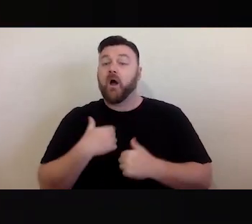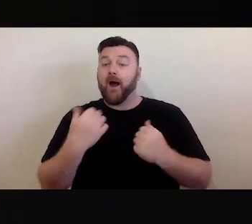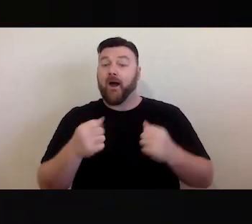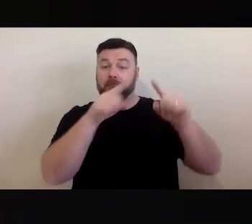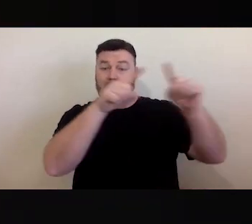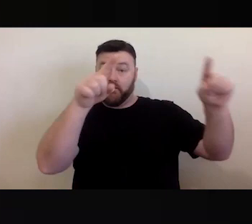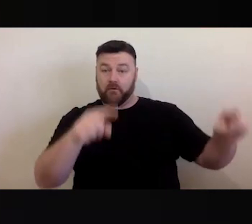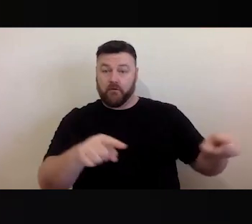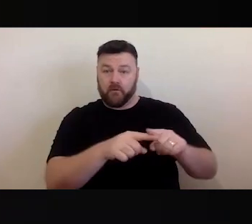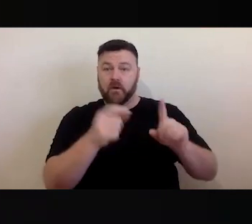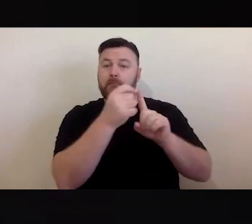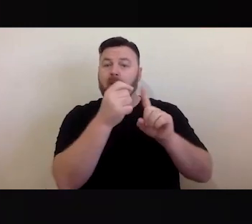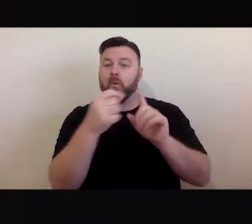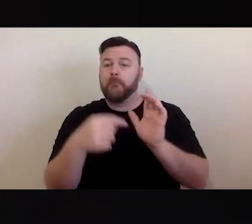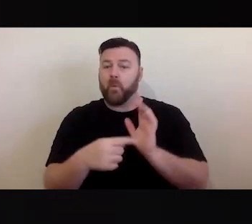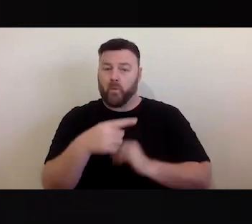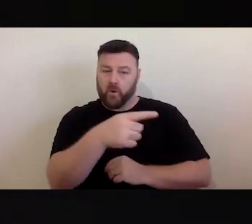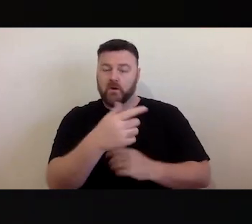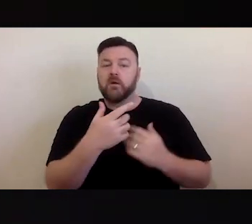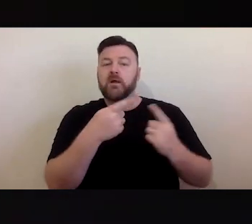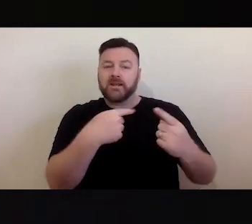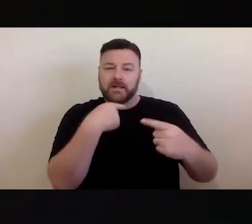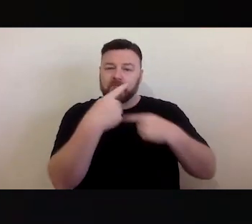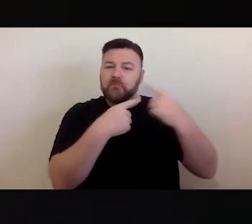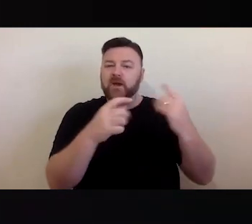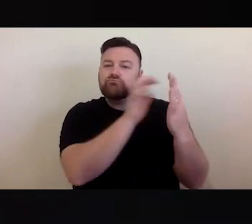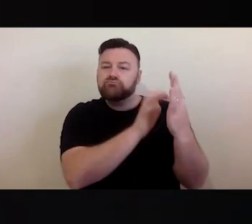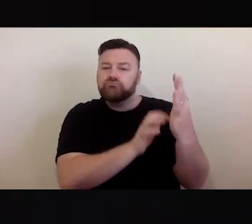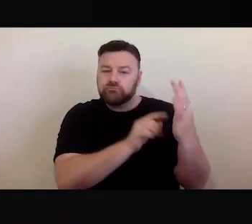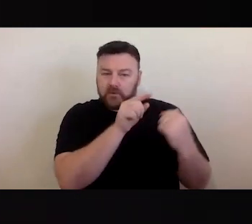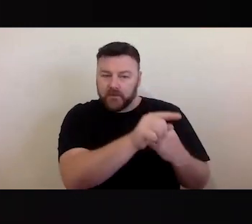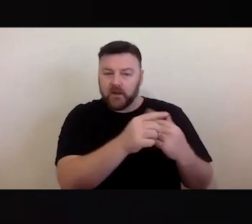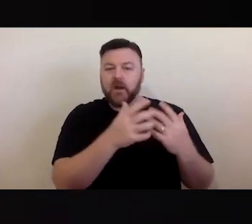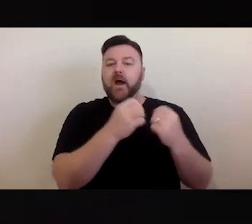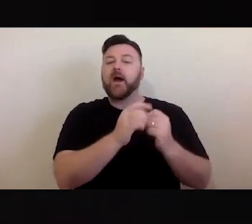a blue PowerPoint holding slide with text and some videos on the side,